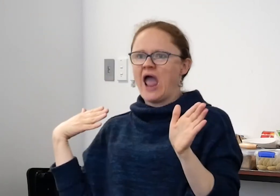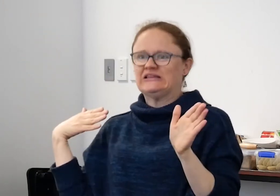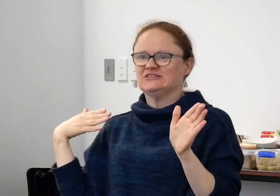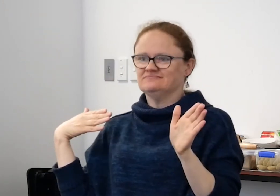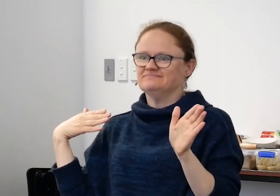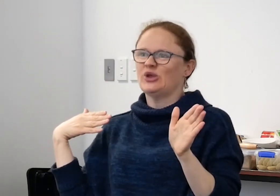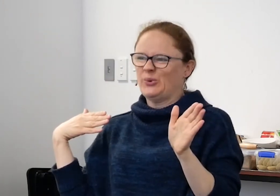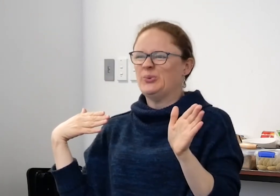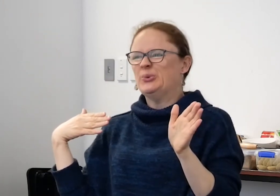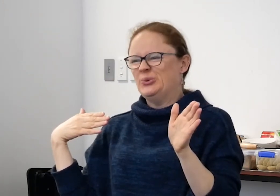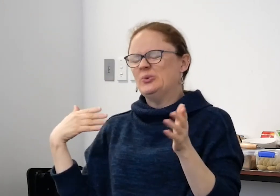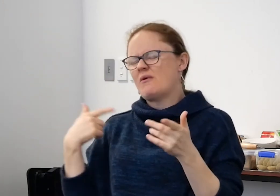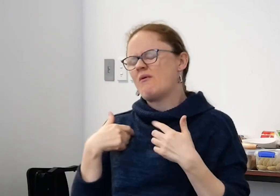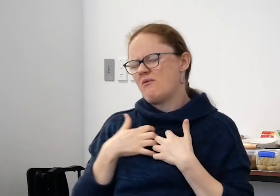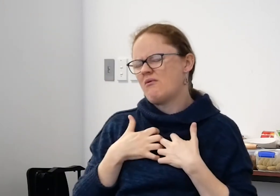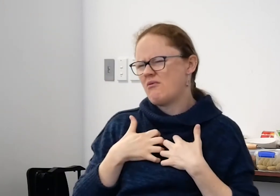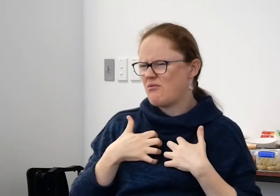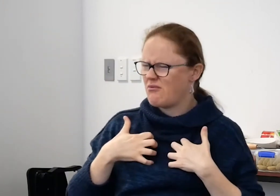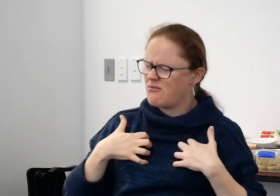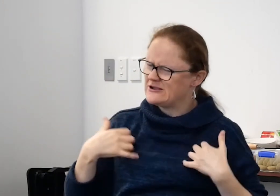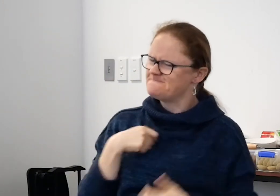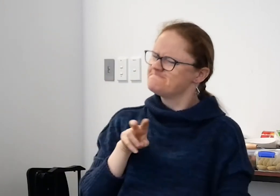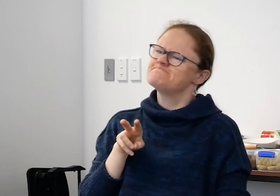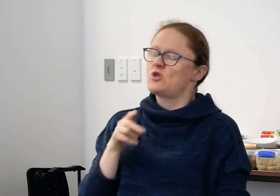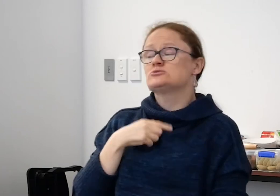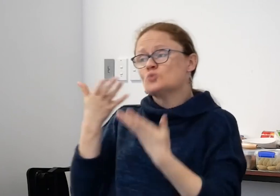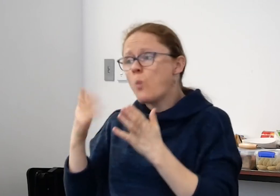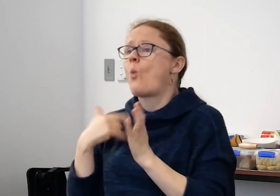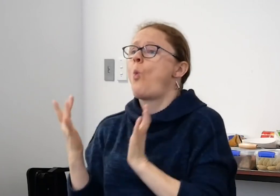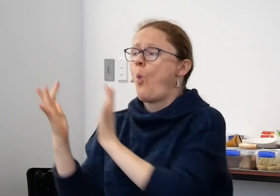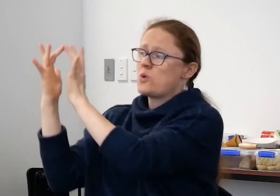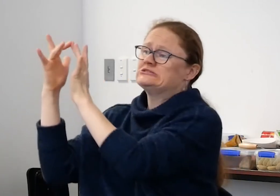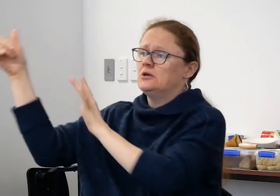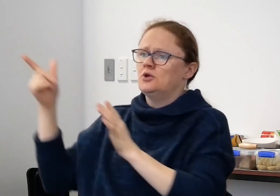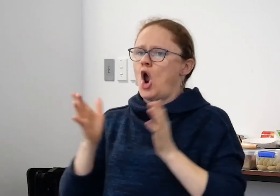So I think New Zealand is a little bit behind the eight ball on that front.